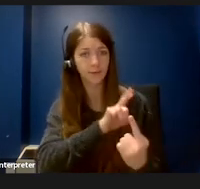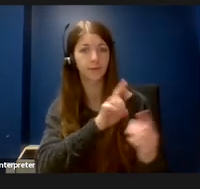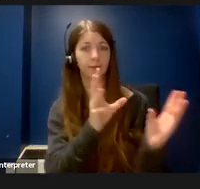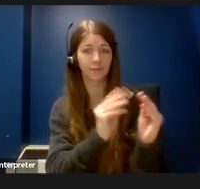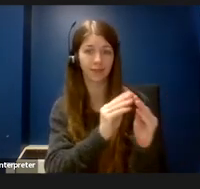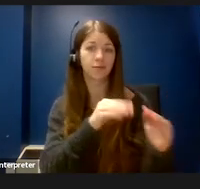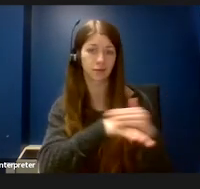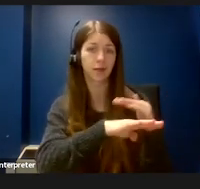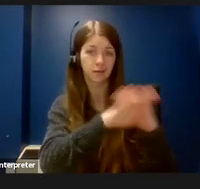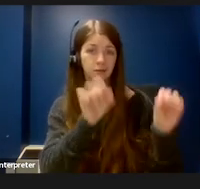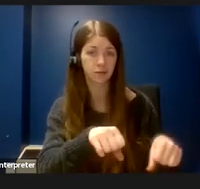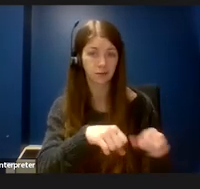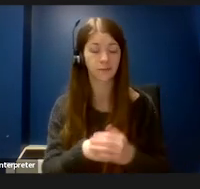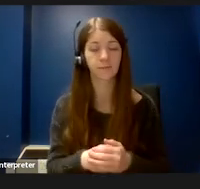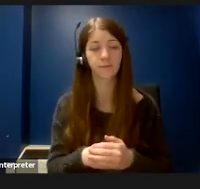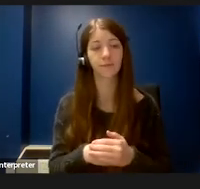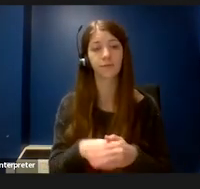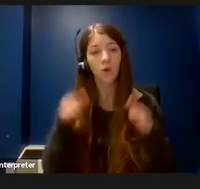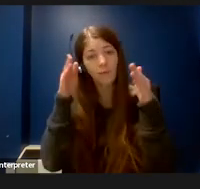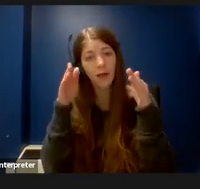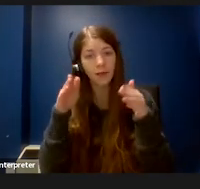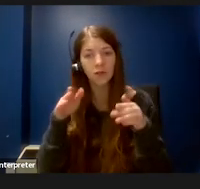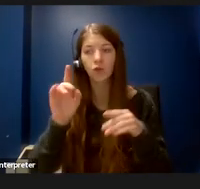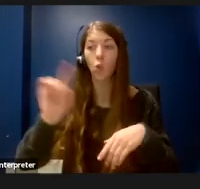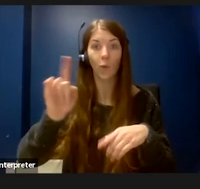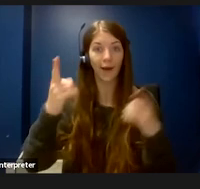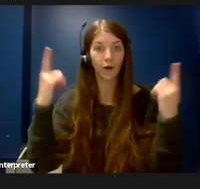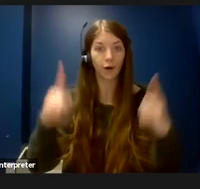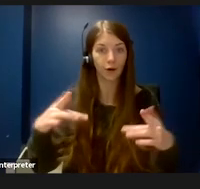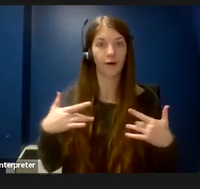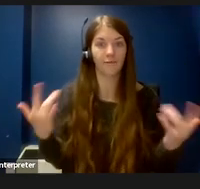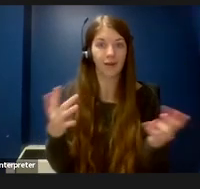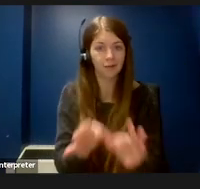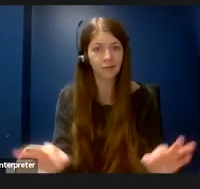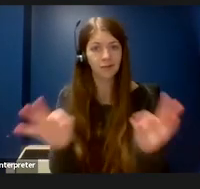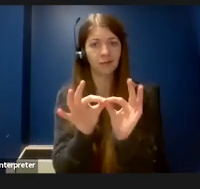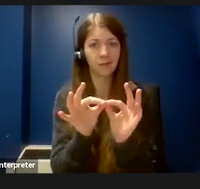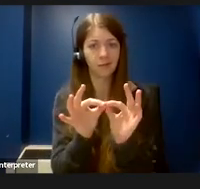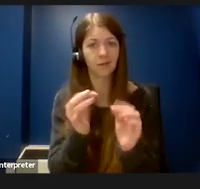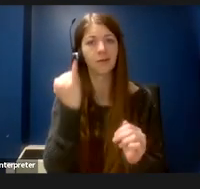Paying attention to the location of events is important. If events cannot be